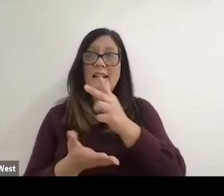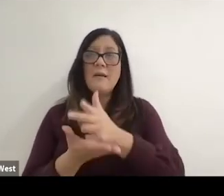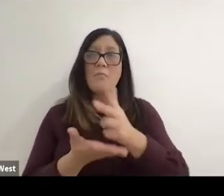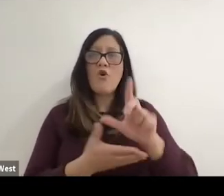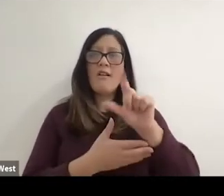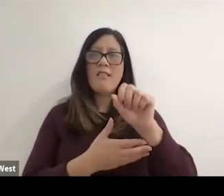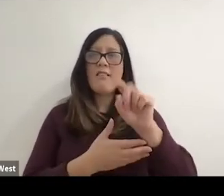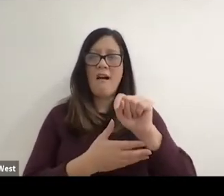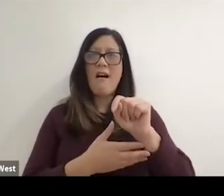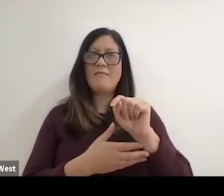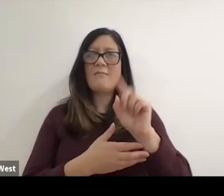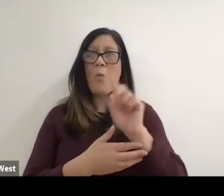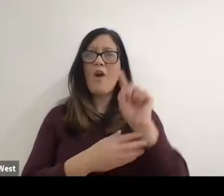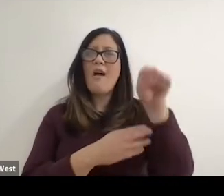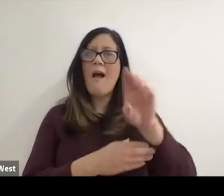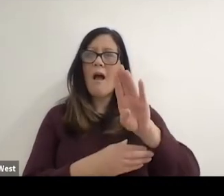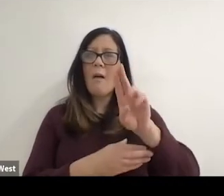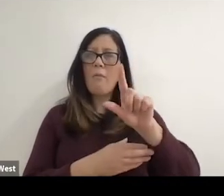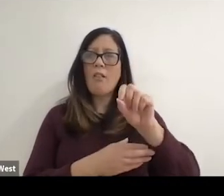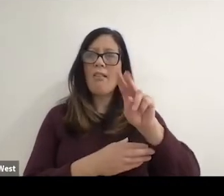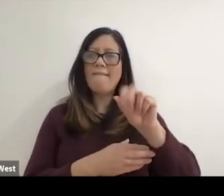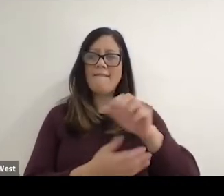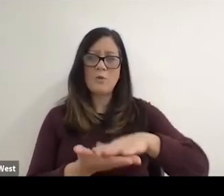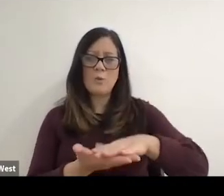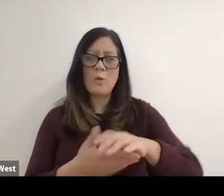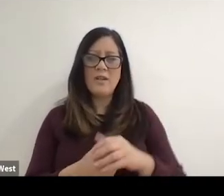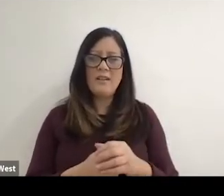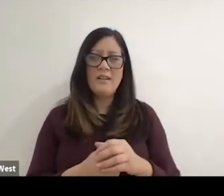school and you wanted to make sure that you didn't get Lane #4 because